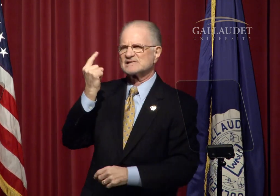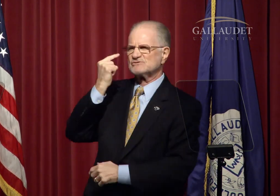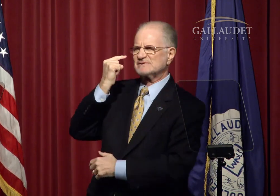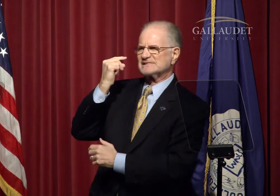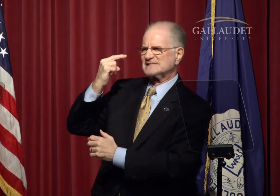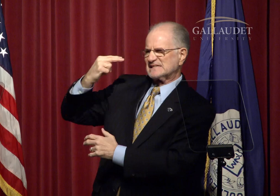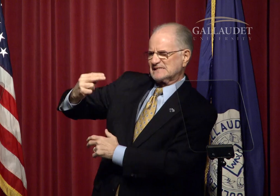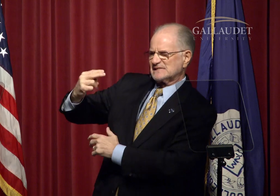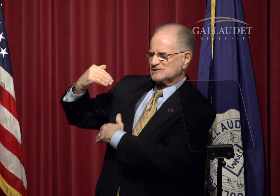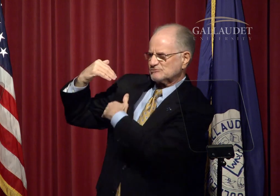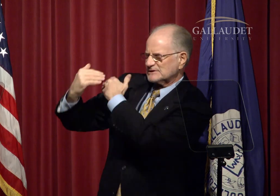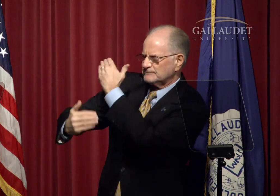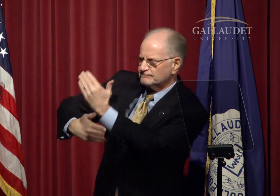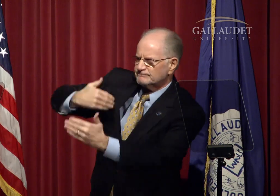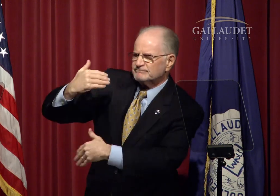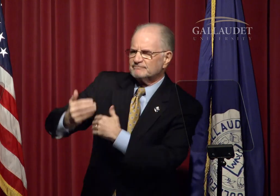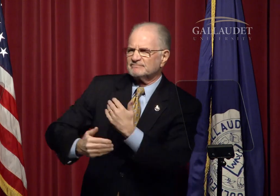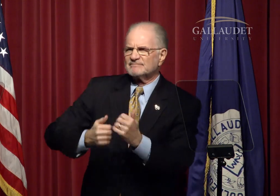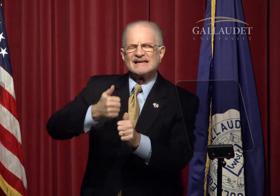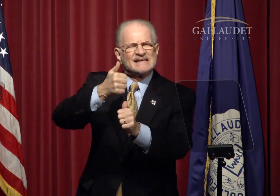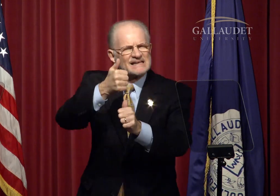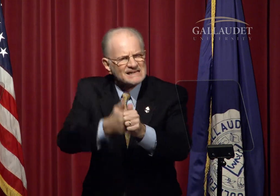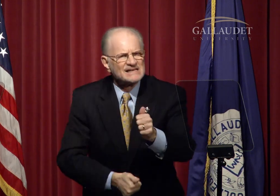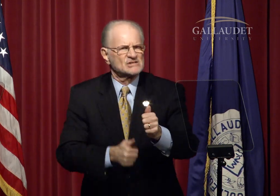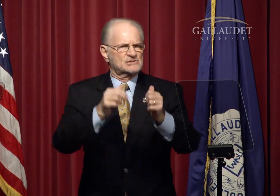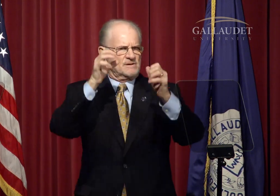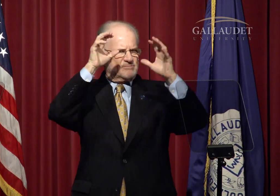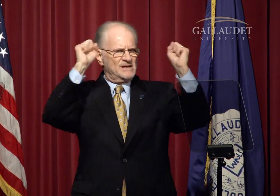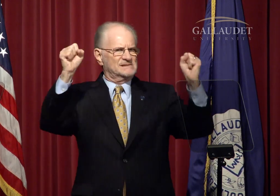As we look to Gallaudet's recent history,